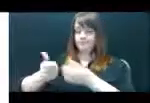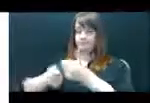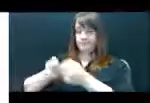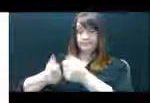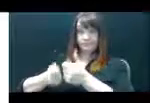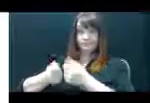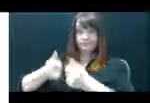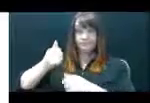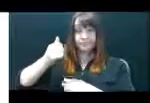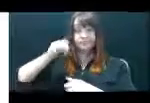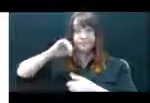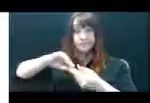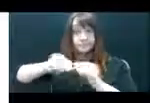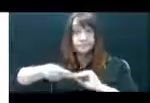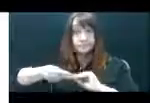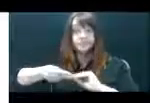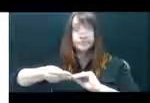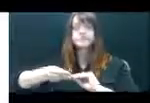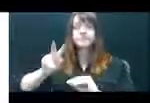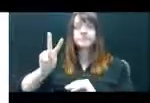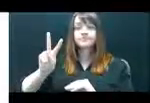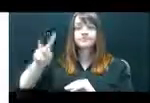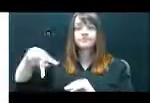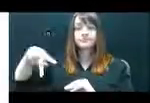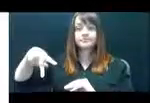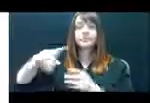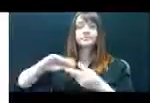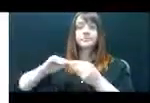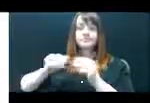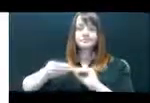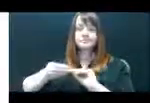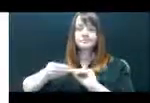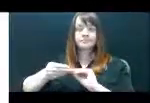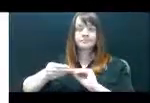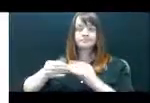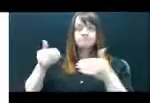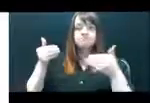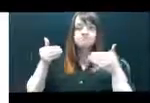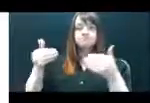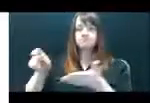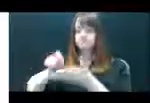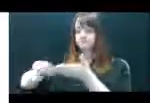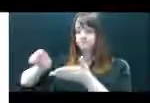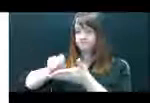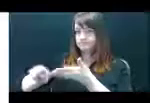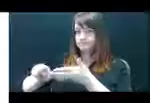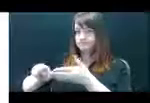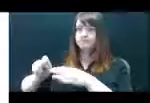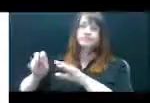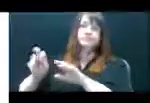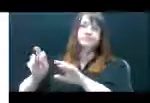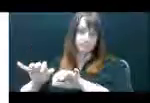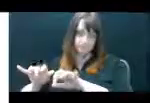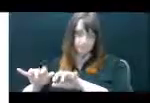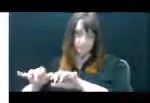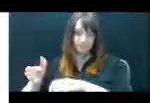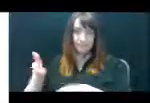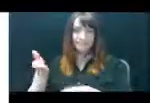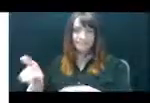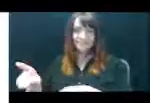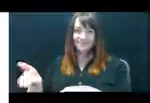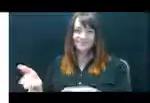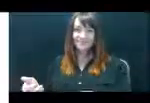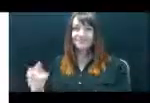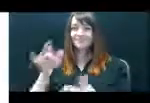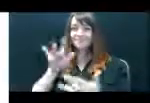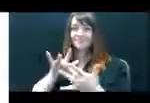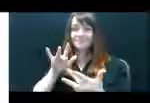VP number. Type or write the number that should be used to contact you in this space.